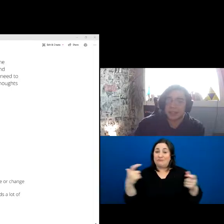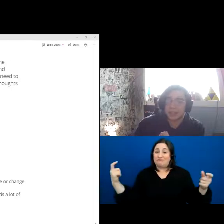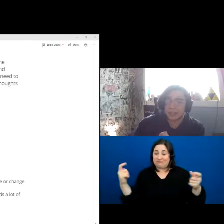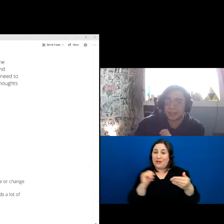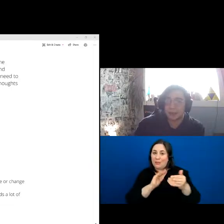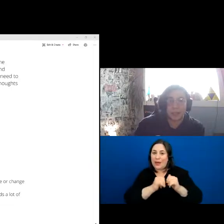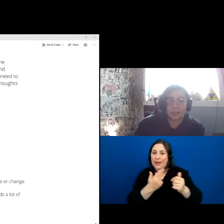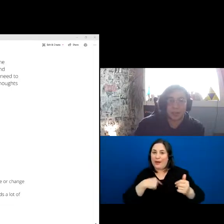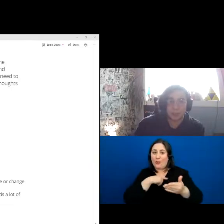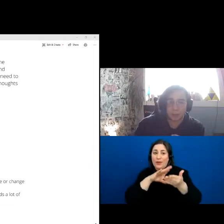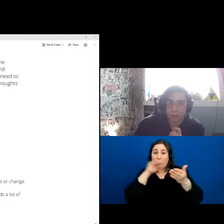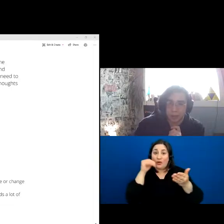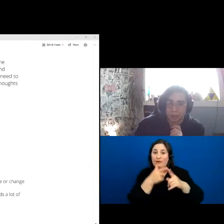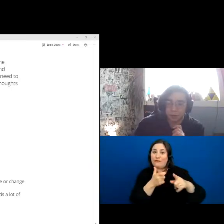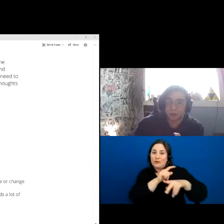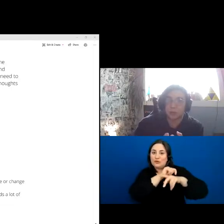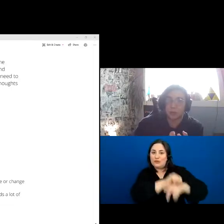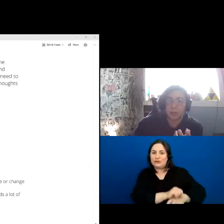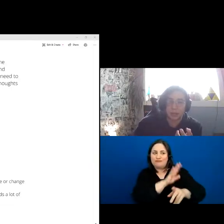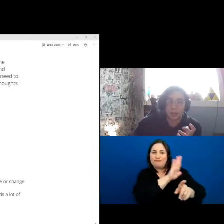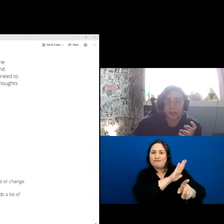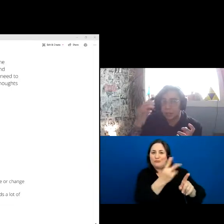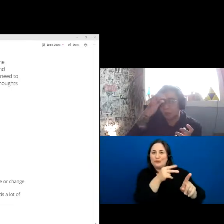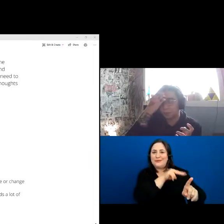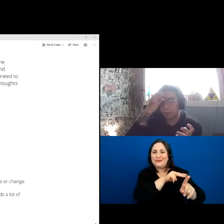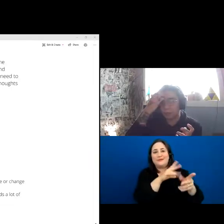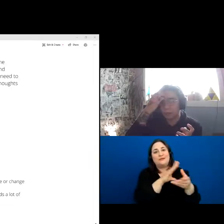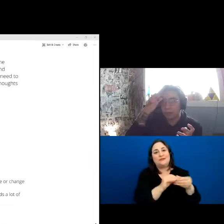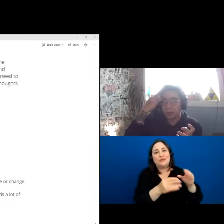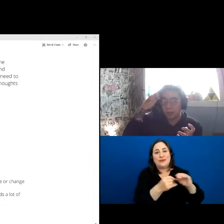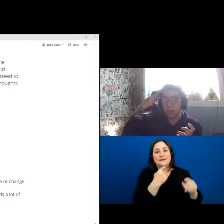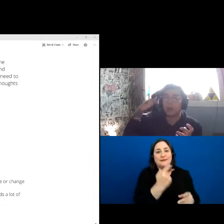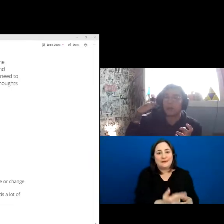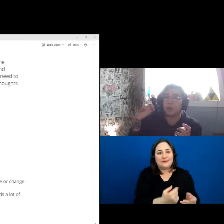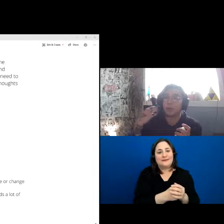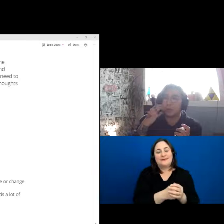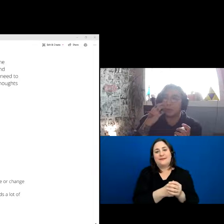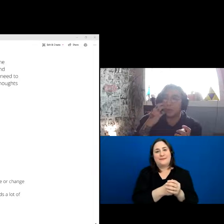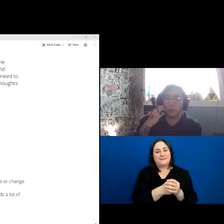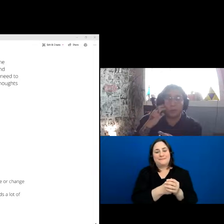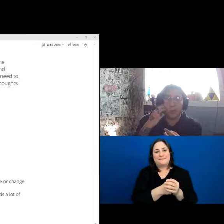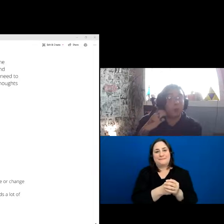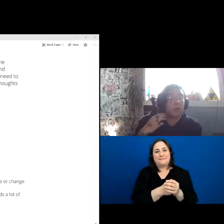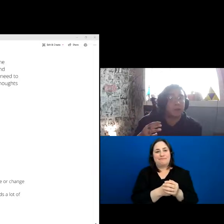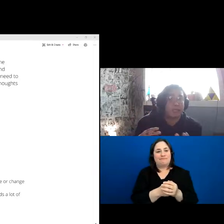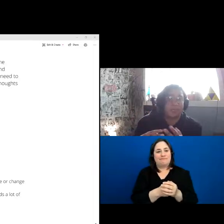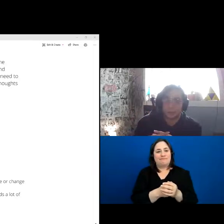is through that traditional perspective, through that storytelling, through oral teachings.